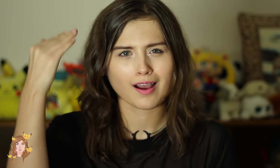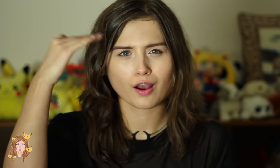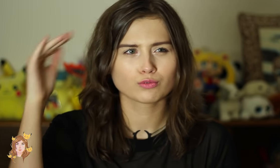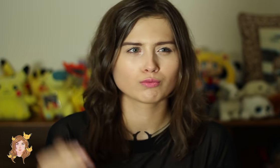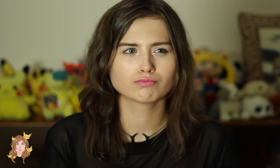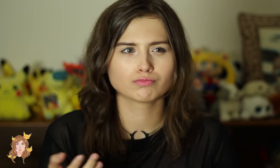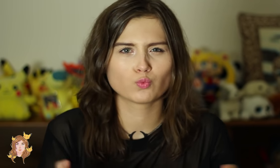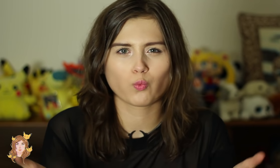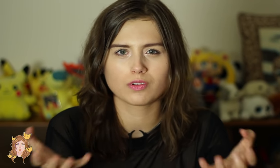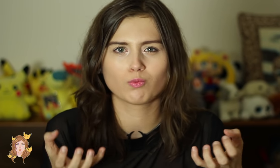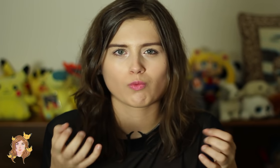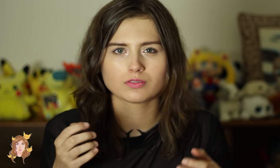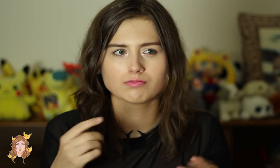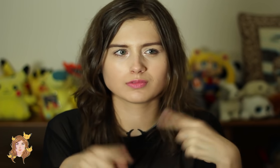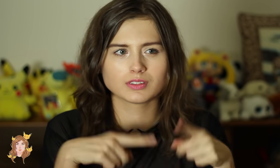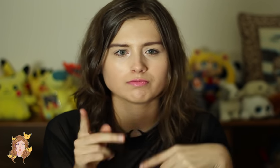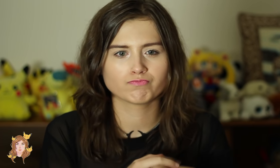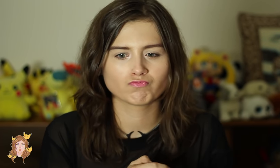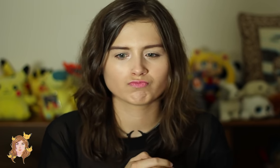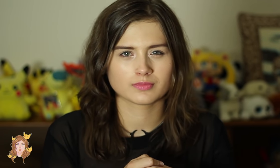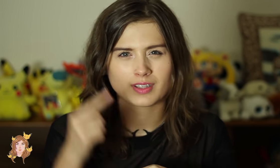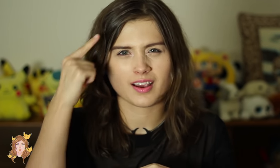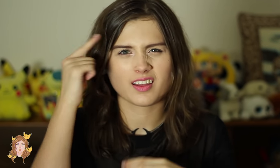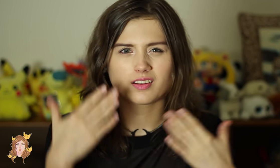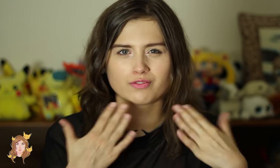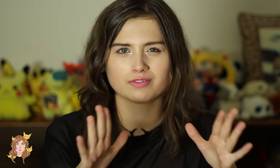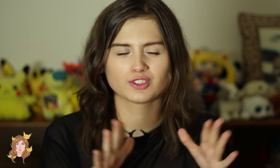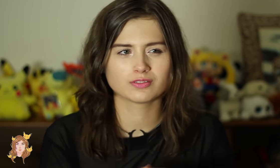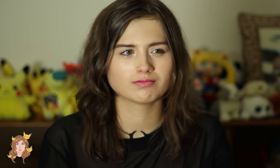I don't know what else I want to sign. I think I'm finished.